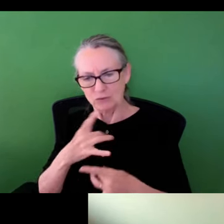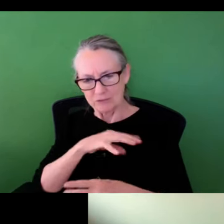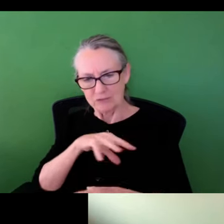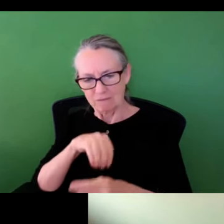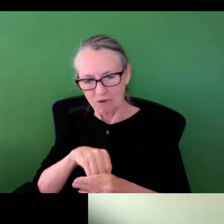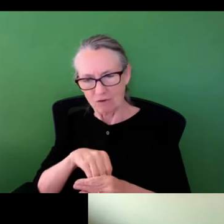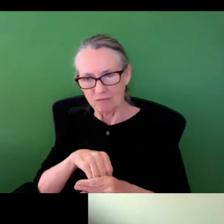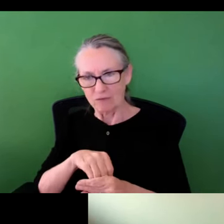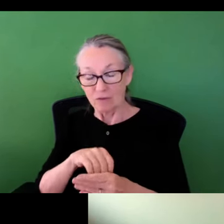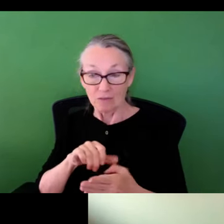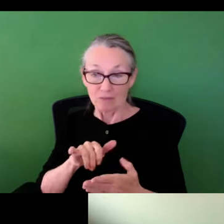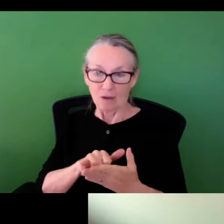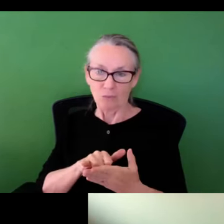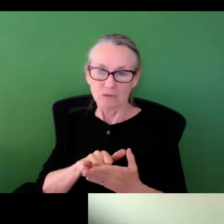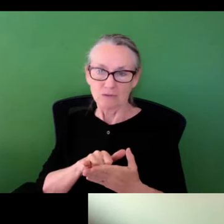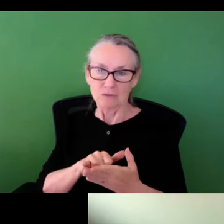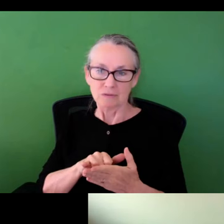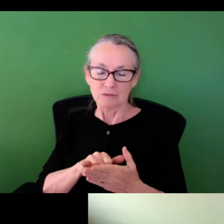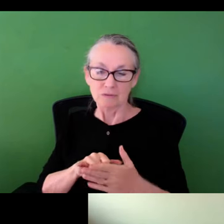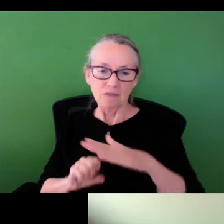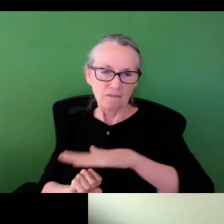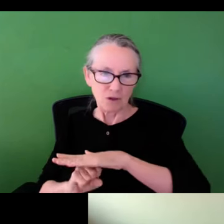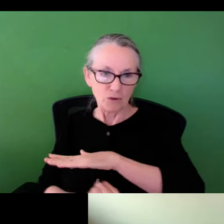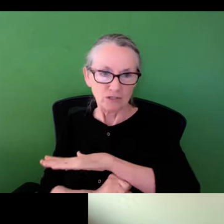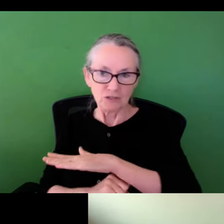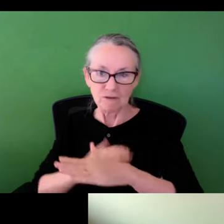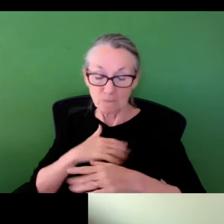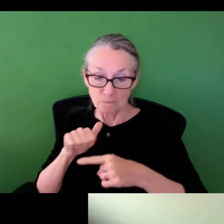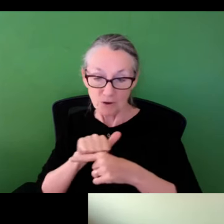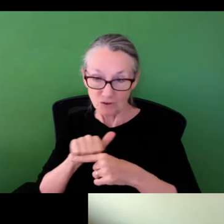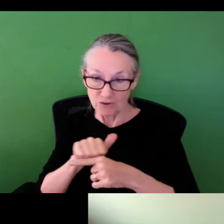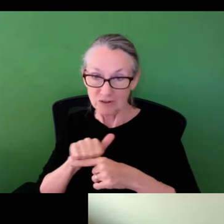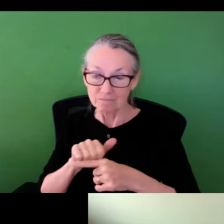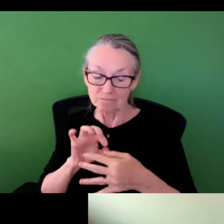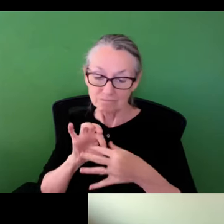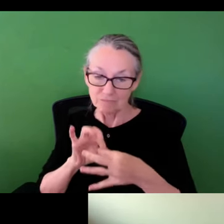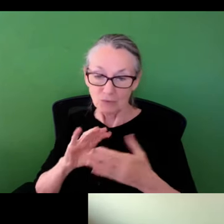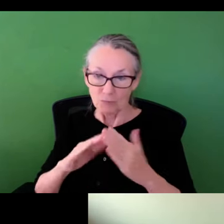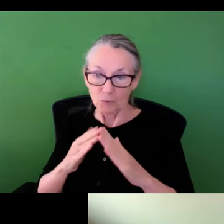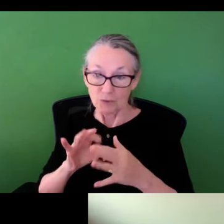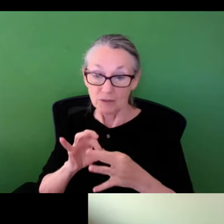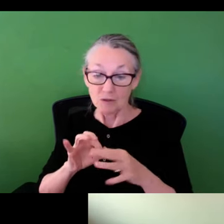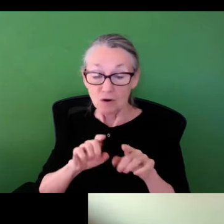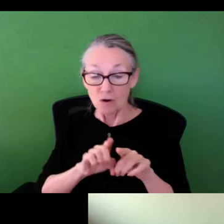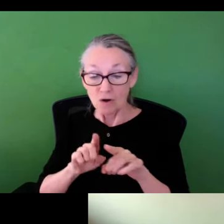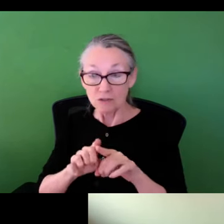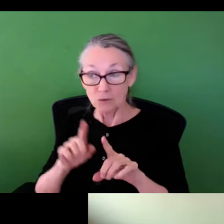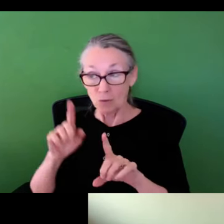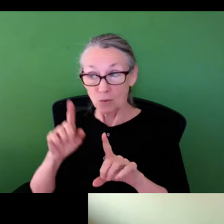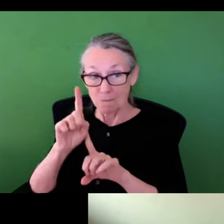to be reflective of the interest of everybody involved, so that was sort of the foundation